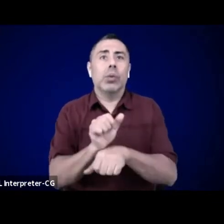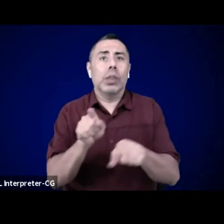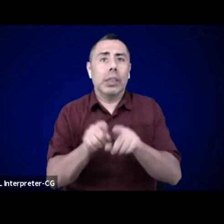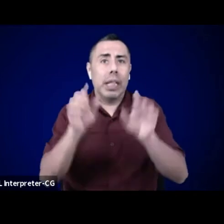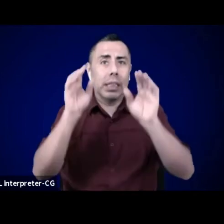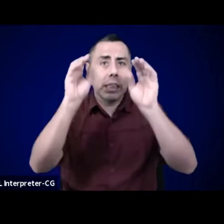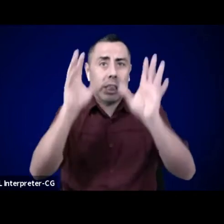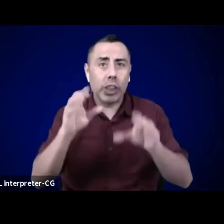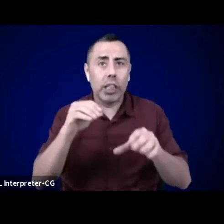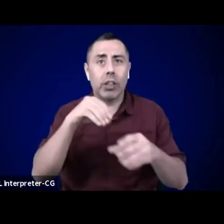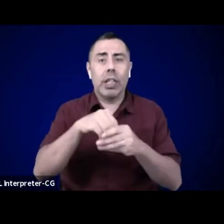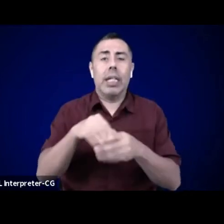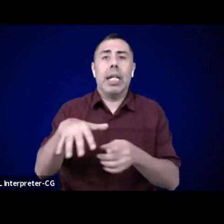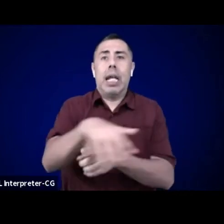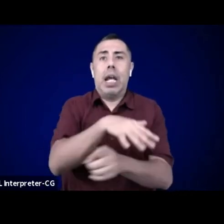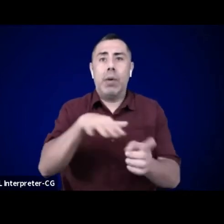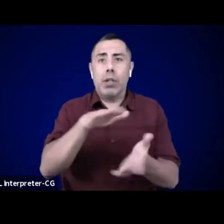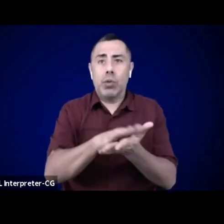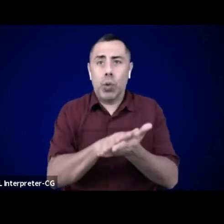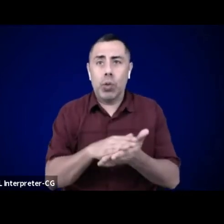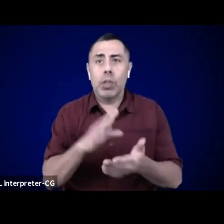Can you all see me? Can you all hear me?